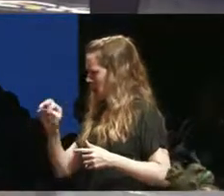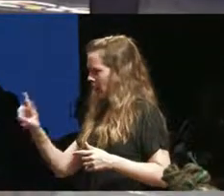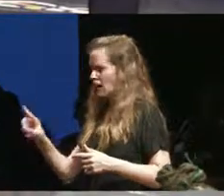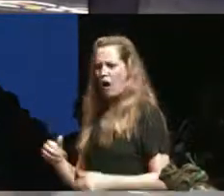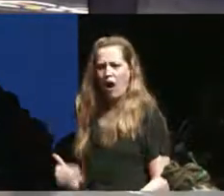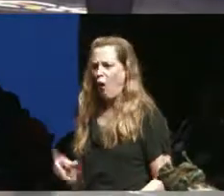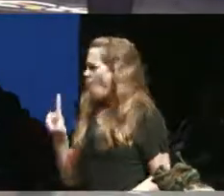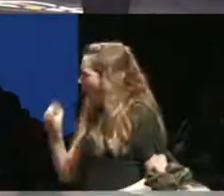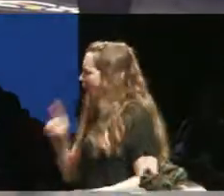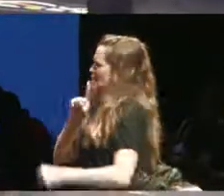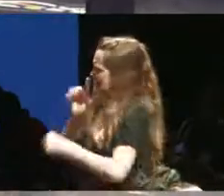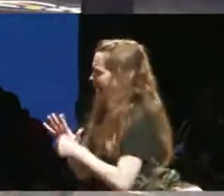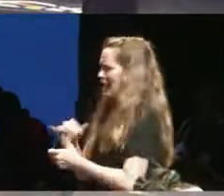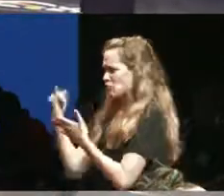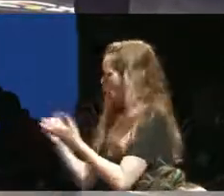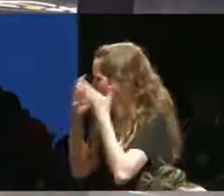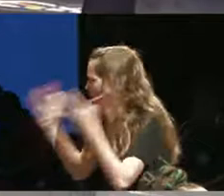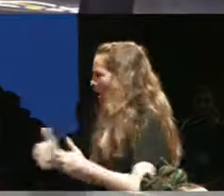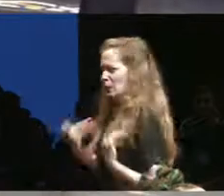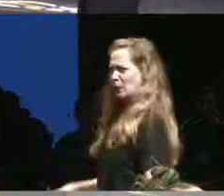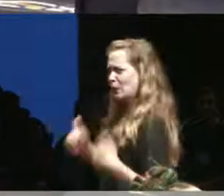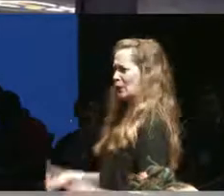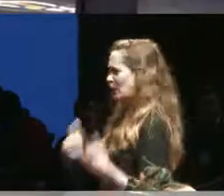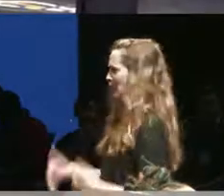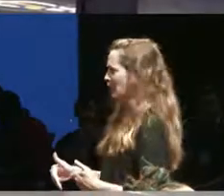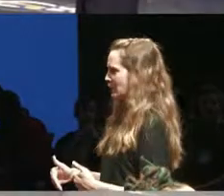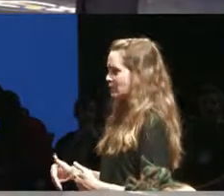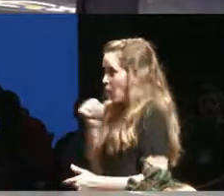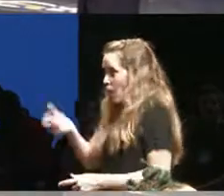you're really drawing a lot you know and that the portraits of the people that